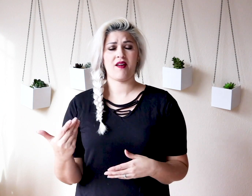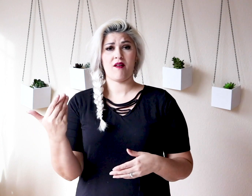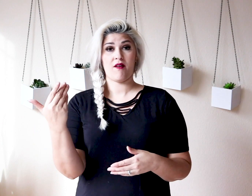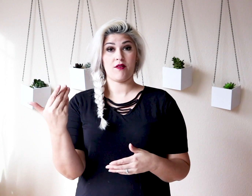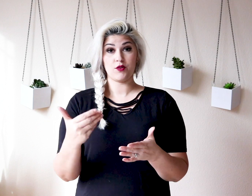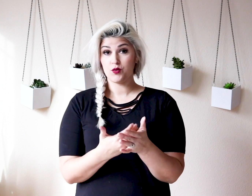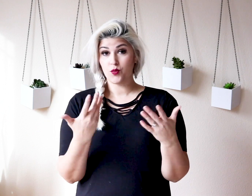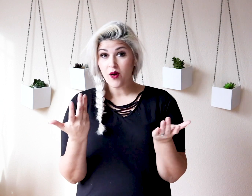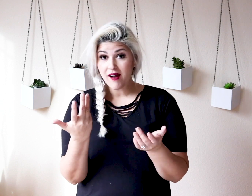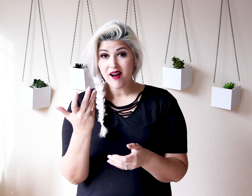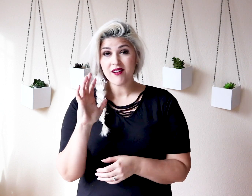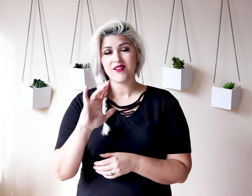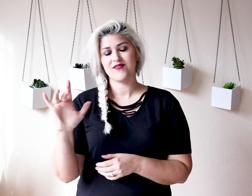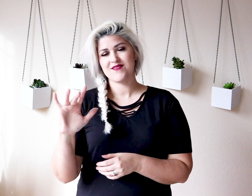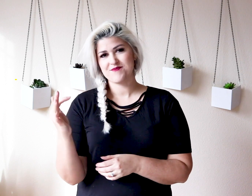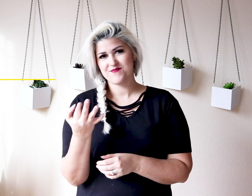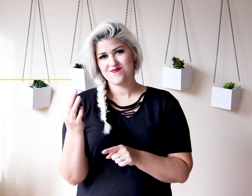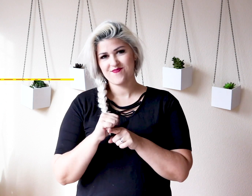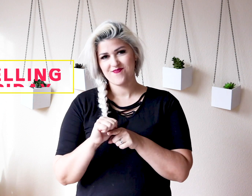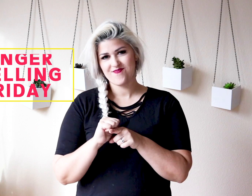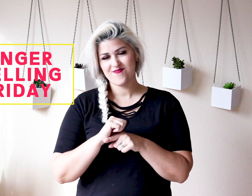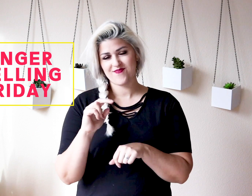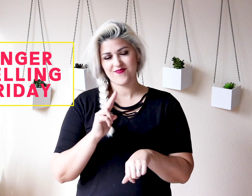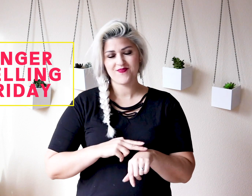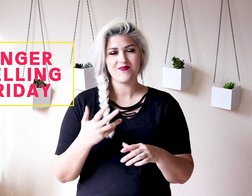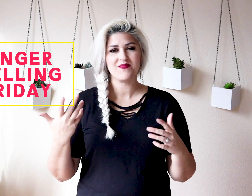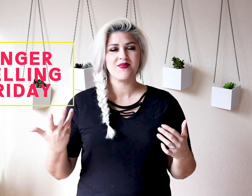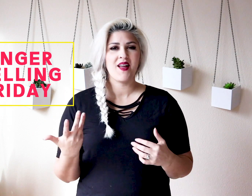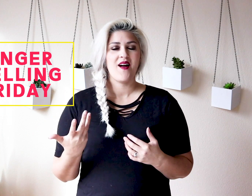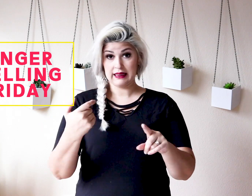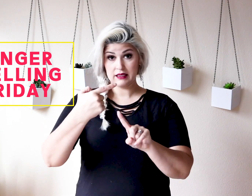Welcome to our new fingers pulling Friday practice.